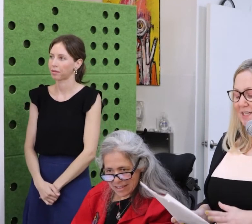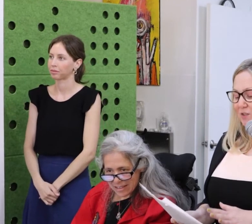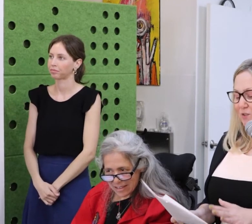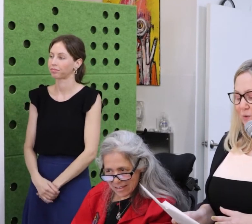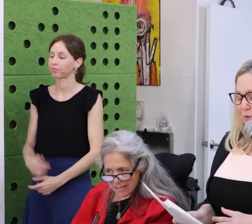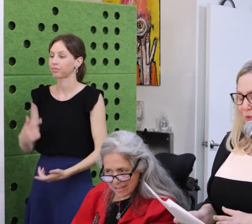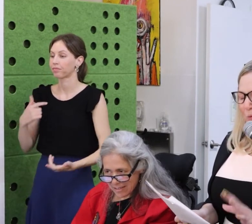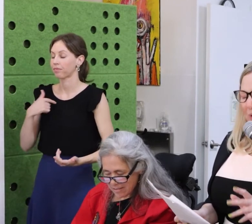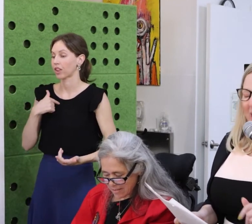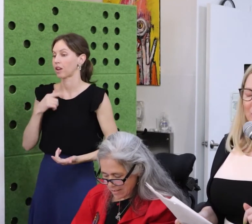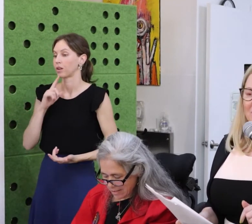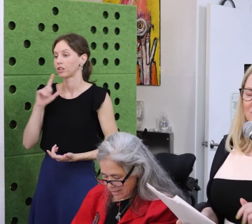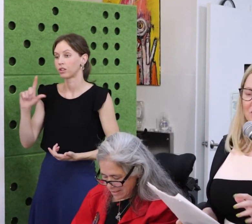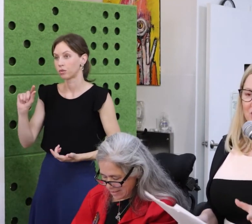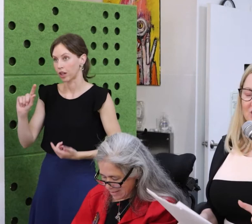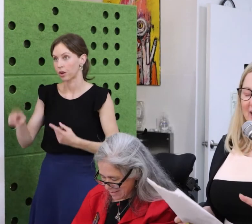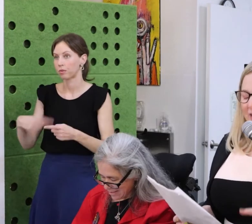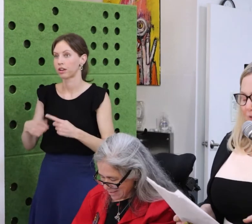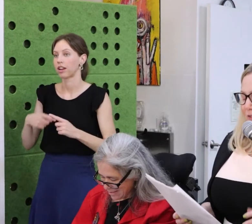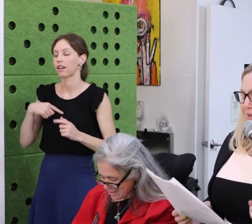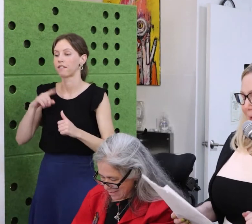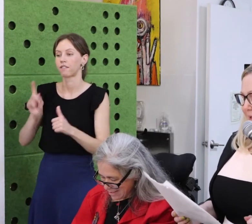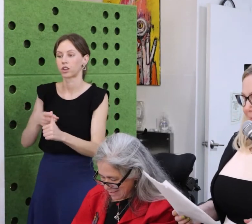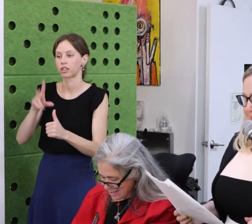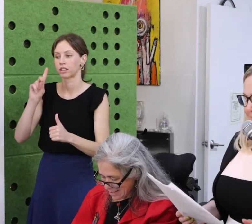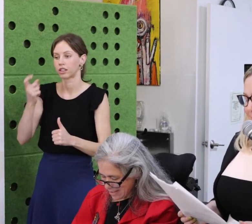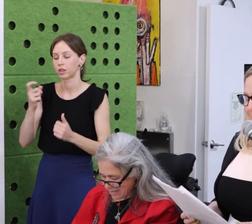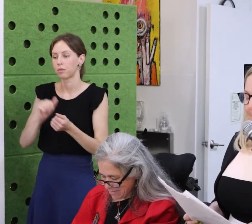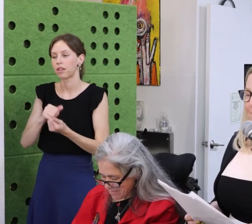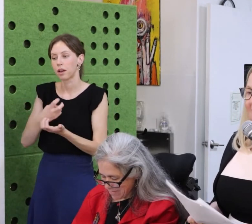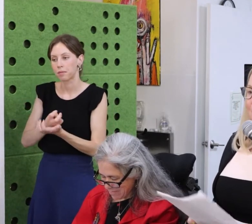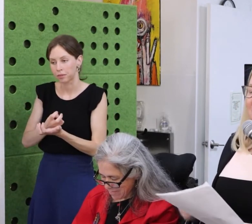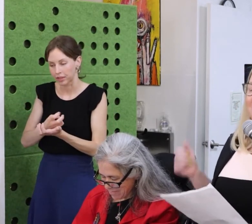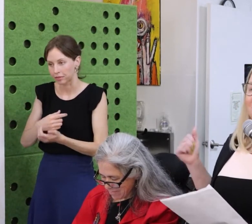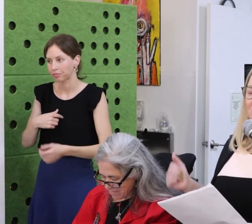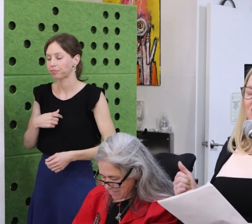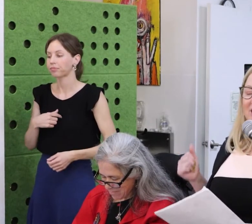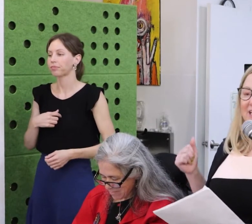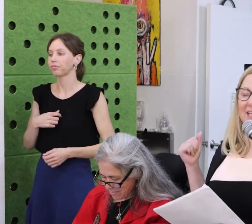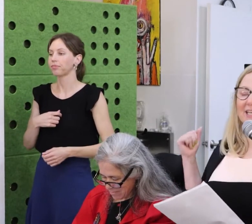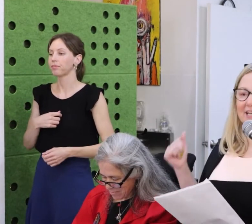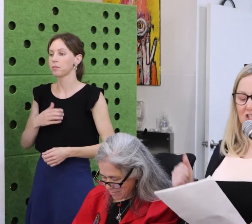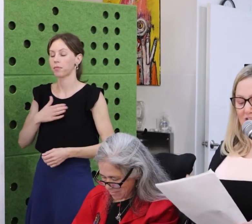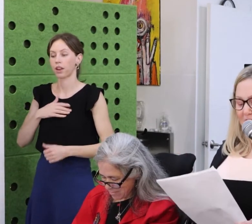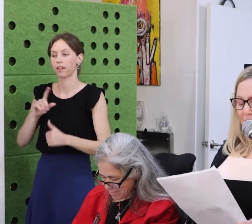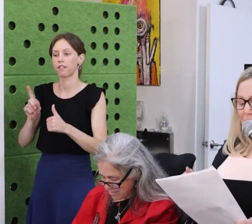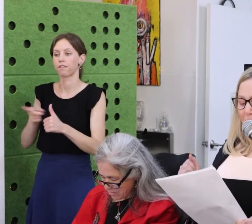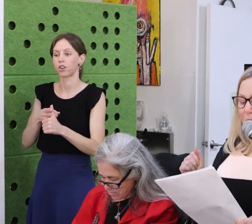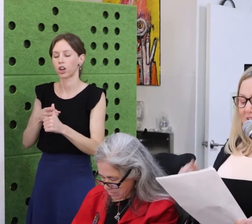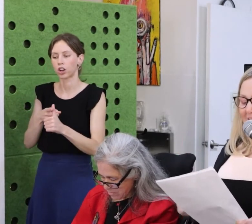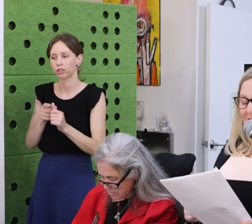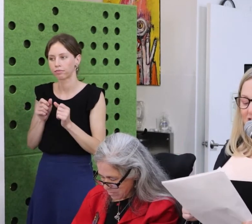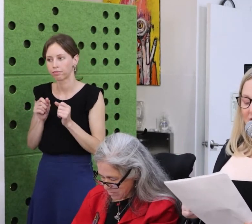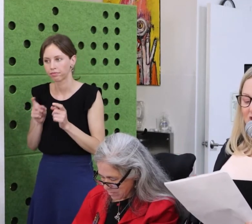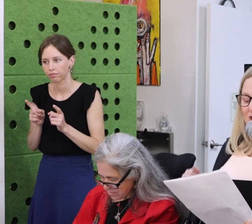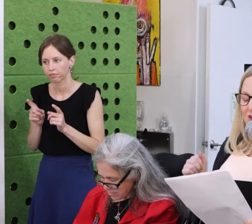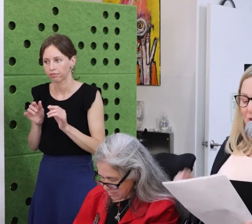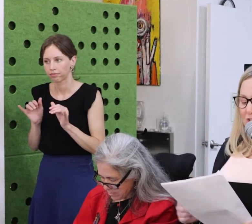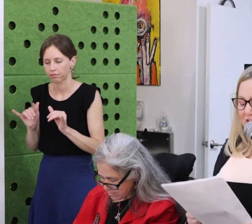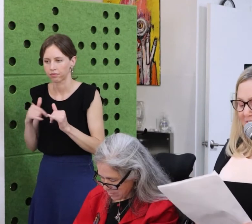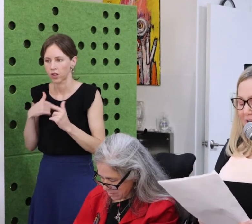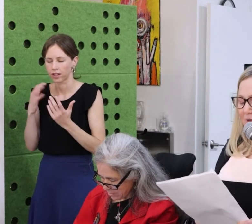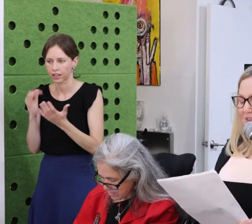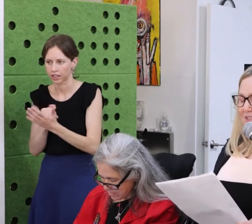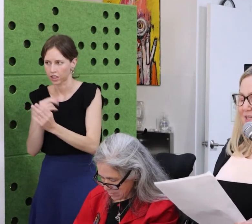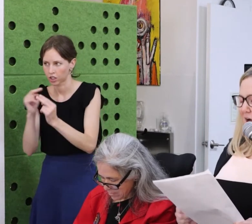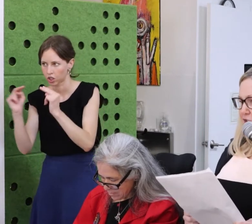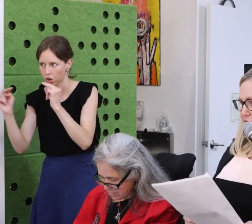I also want to thank Julie, Hilary, jewelry-